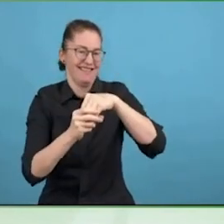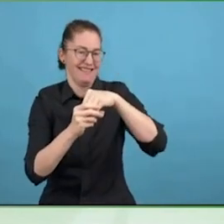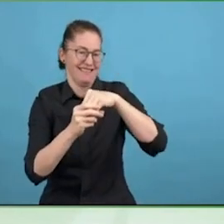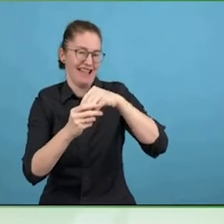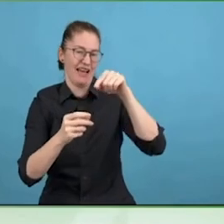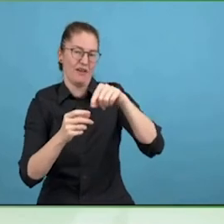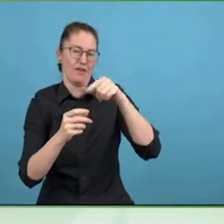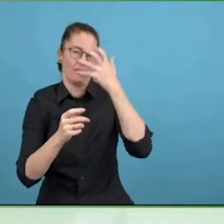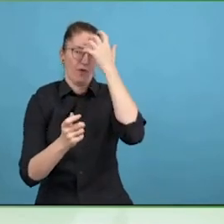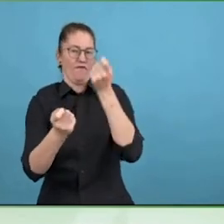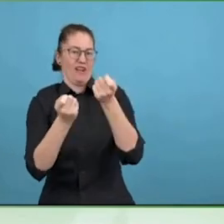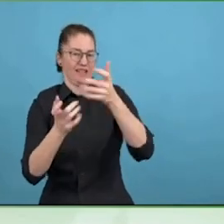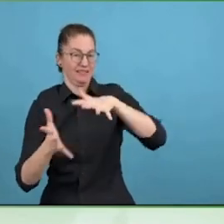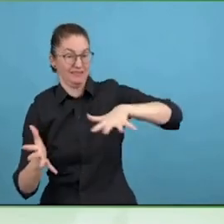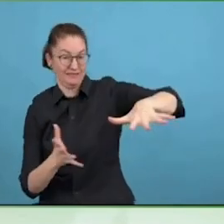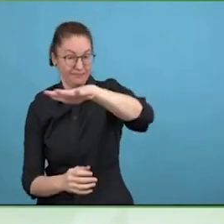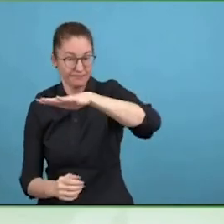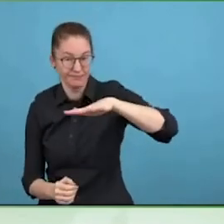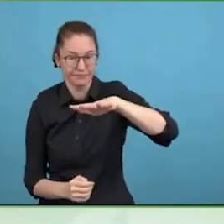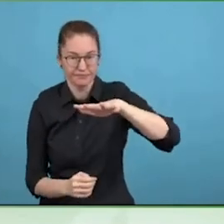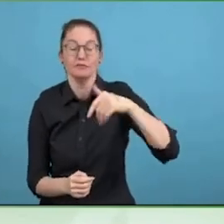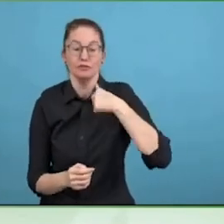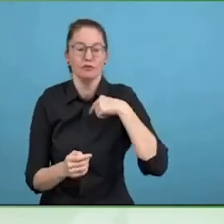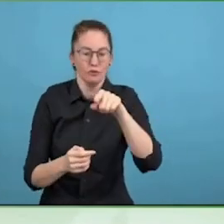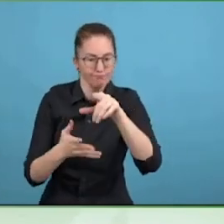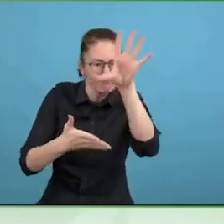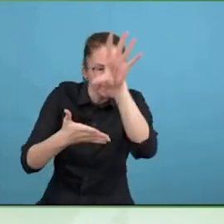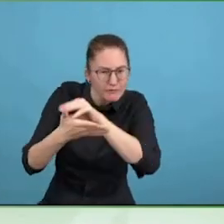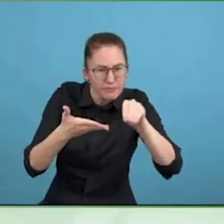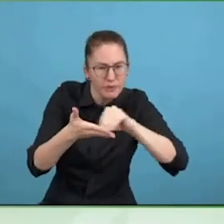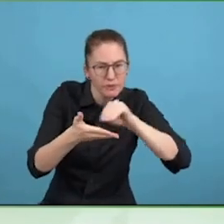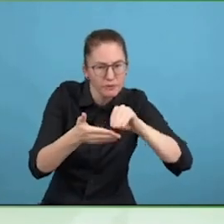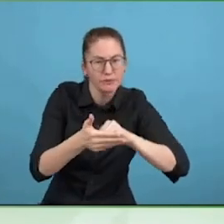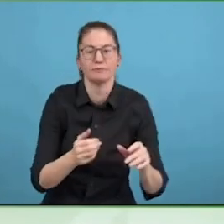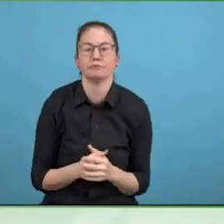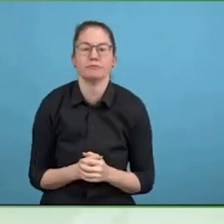disability inclusion, social topics et cetera, so that you can see that.